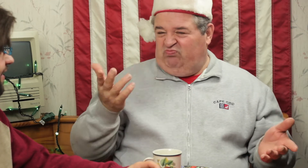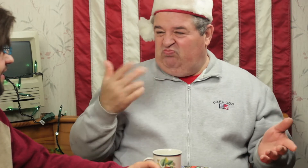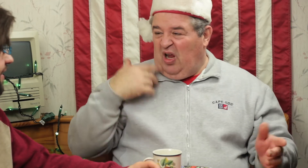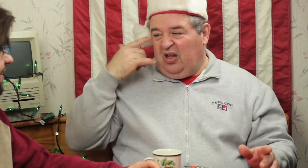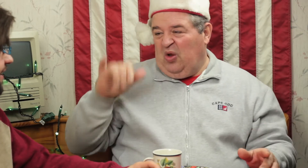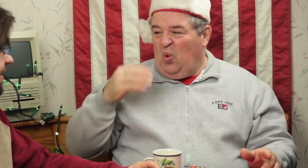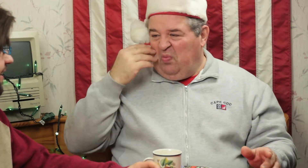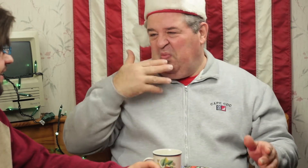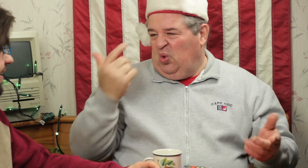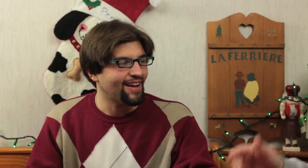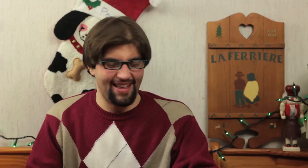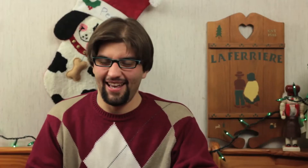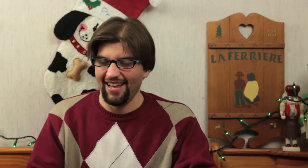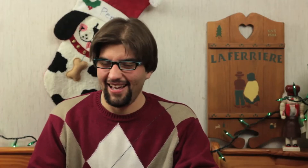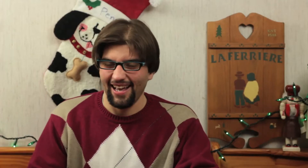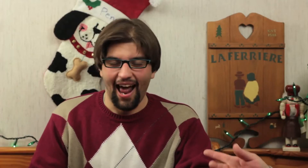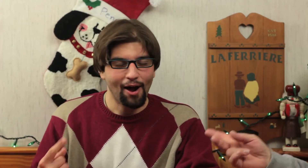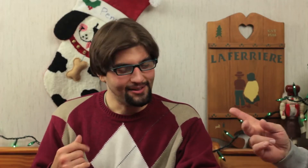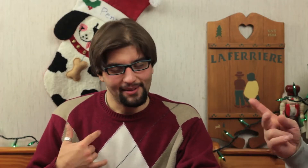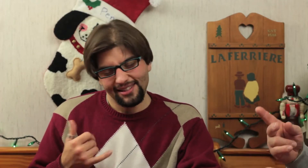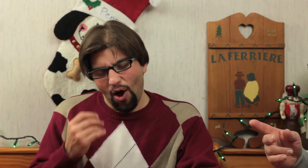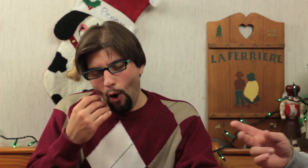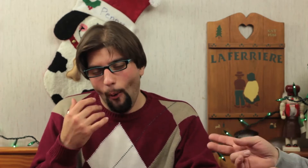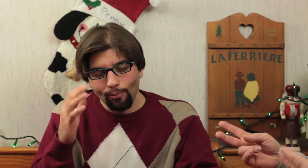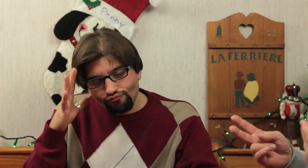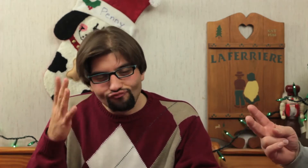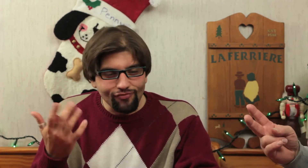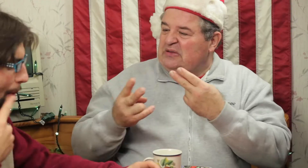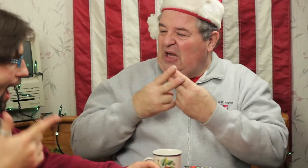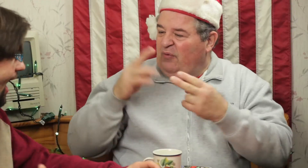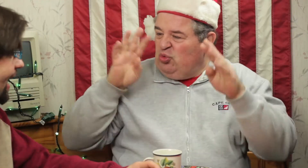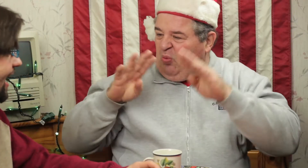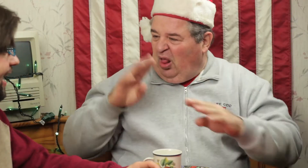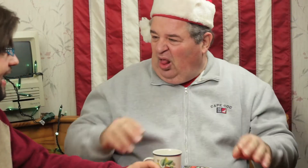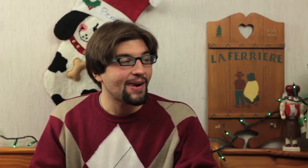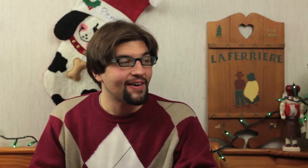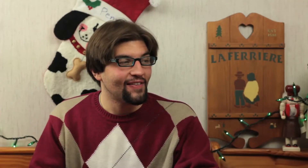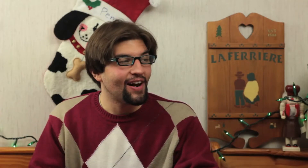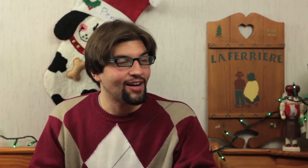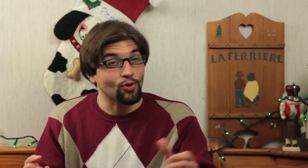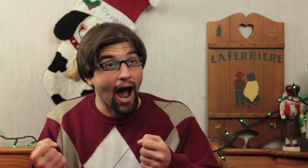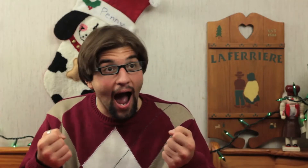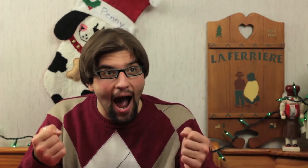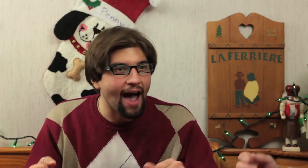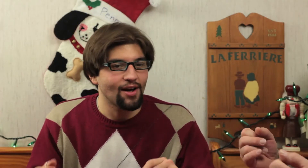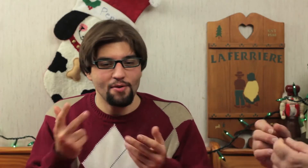I think staying home is best. I know what you mean, stay home, comfort. It saves trouble. Drive.